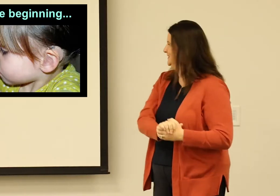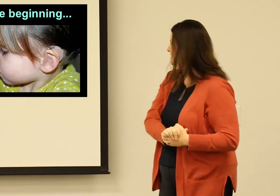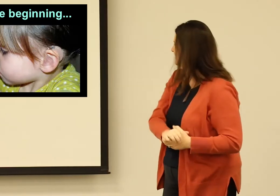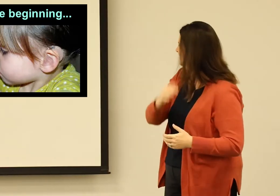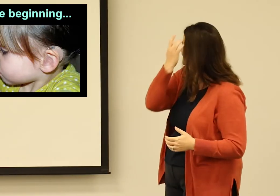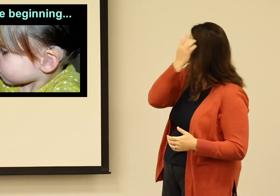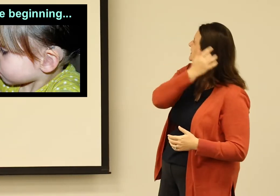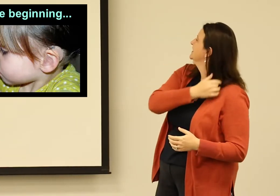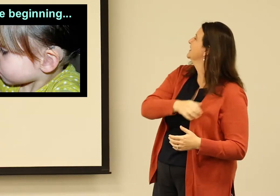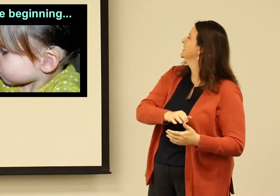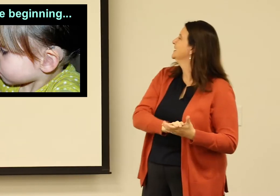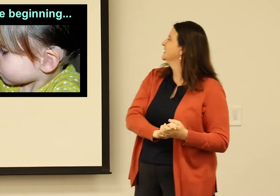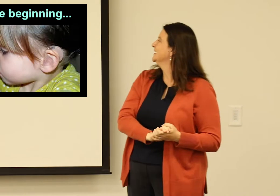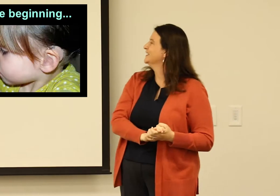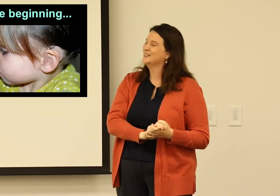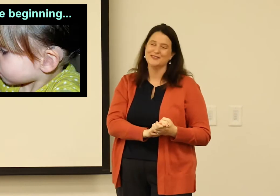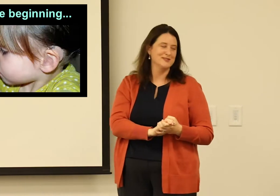Being an academic doesn't prevent you from being clueless.